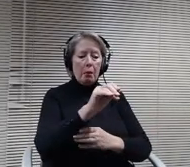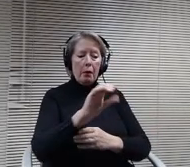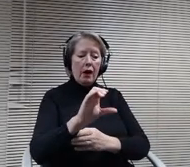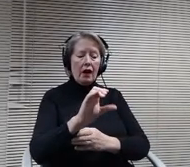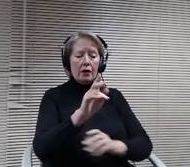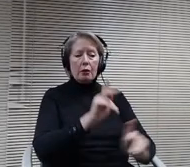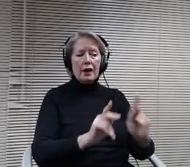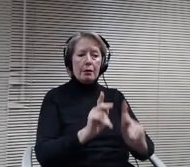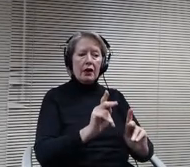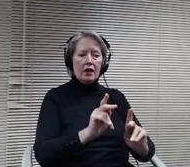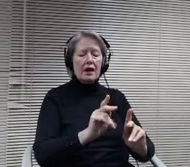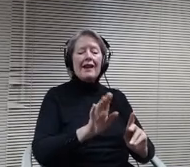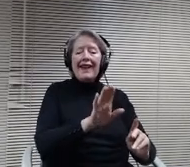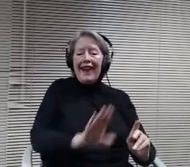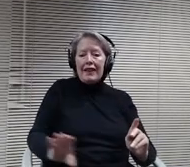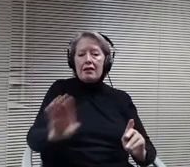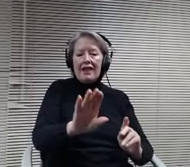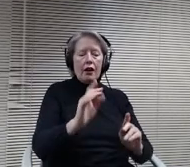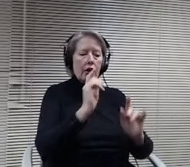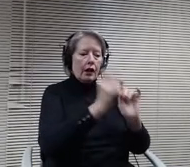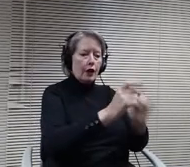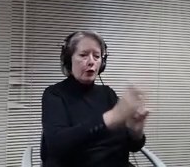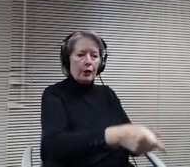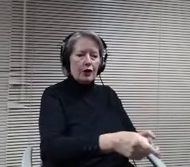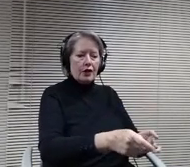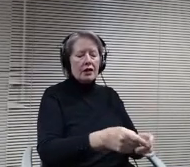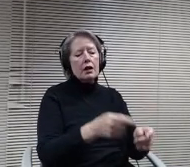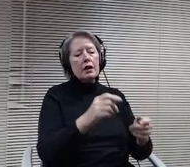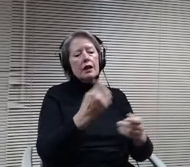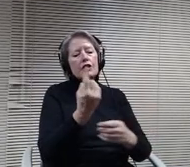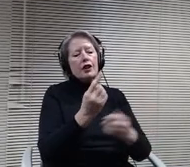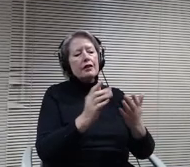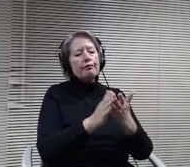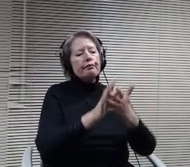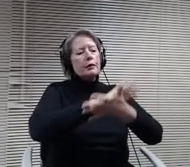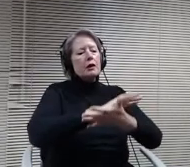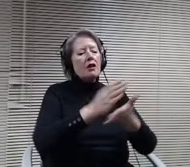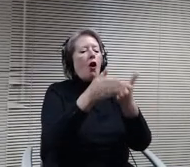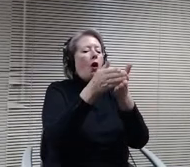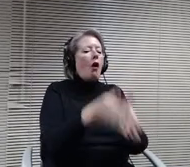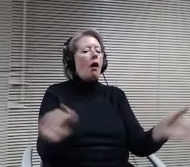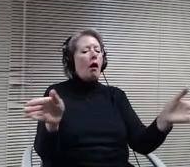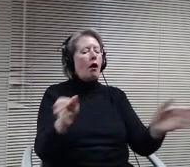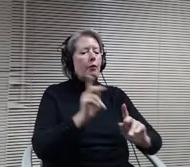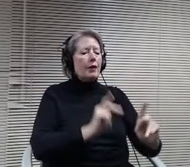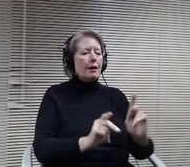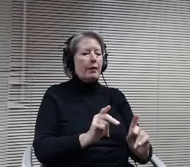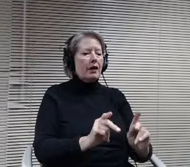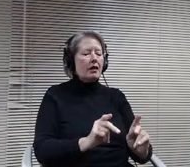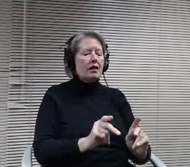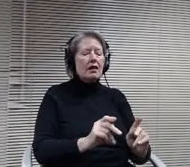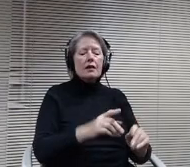outline the need to teach about the contributions of the trans and nonbinary community. Instead, using language that